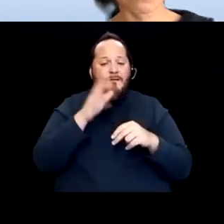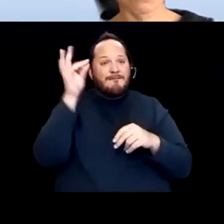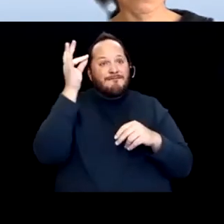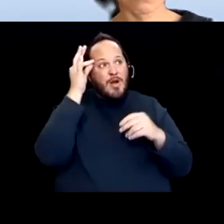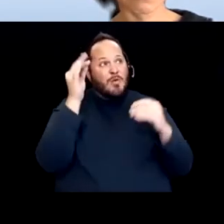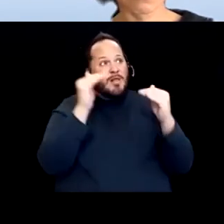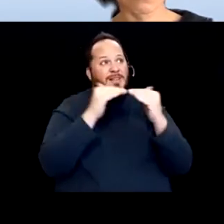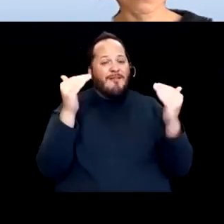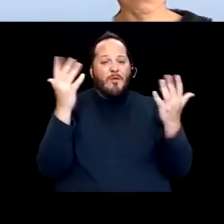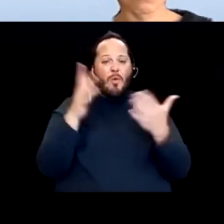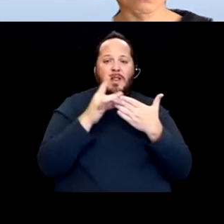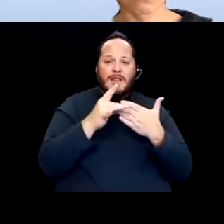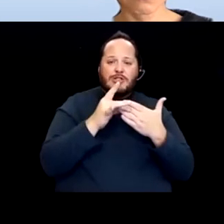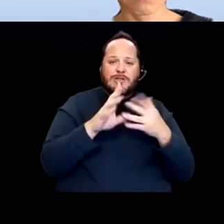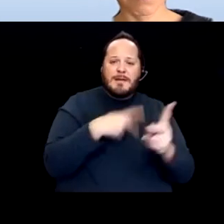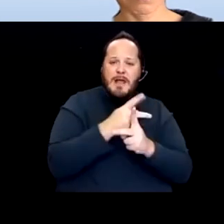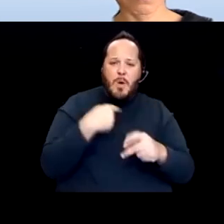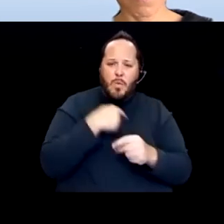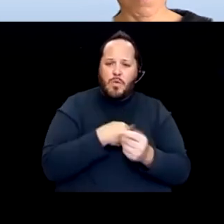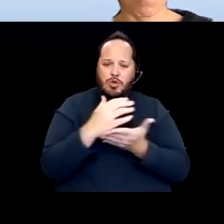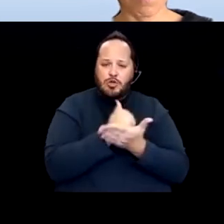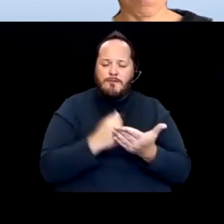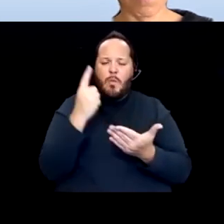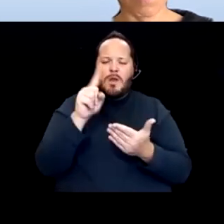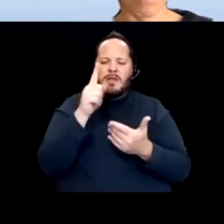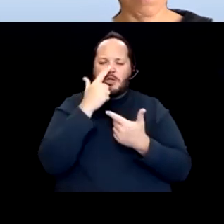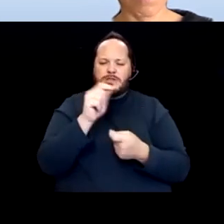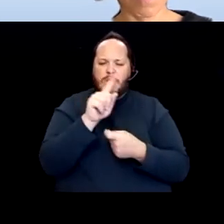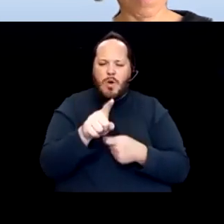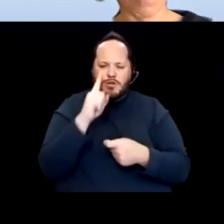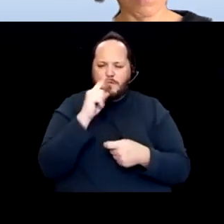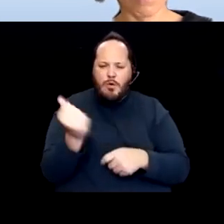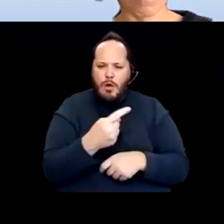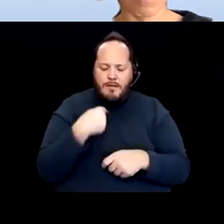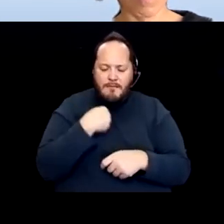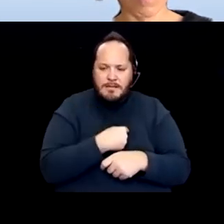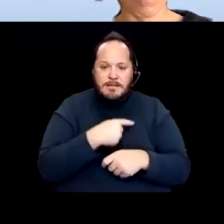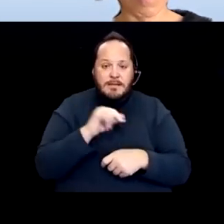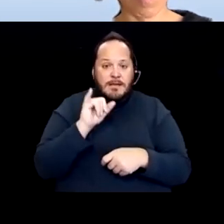I think an interesting question for all of us is if you can set aside the Trump White House